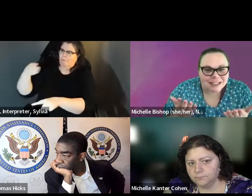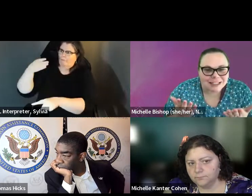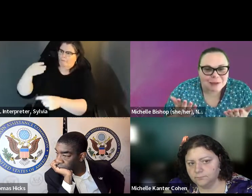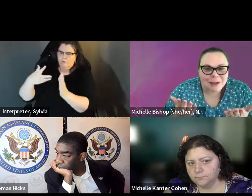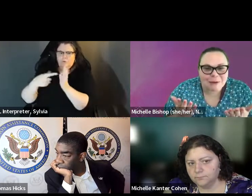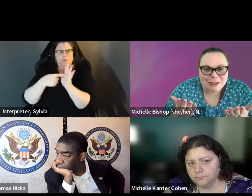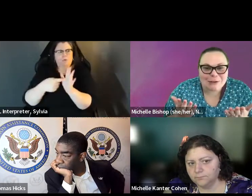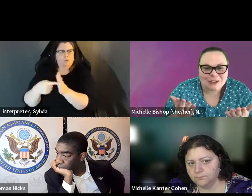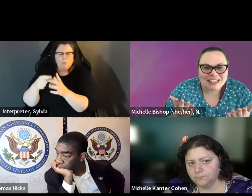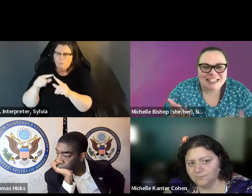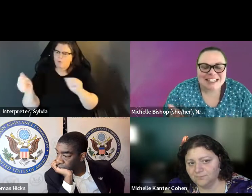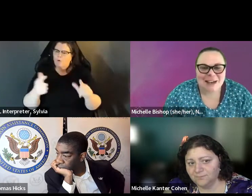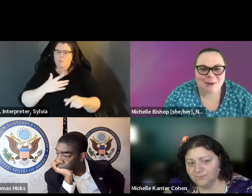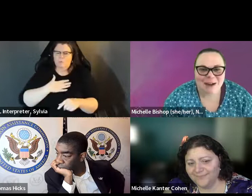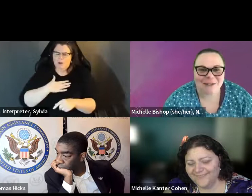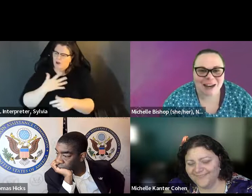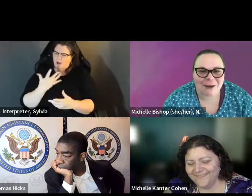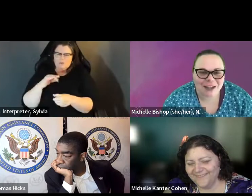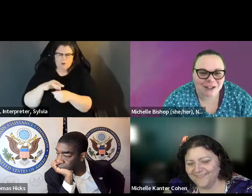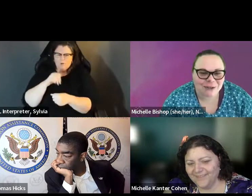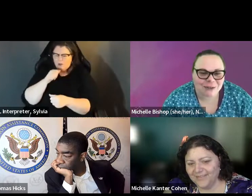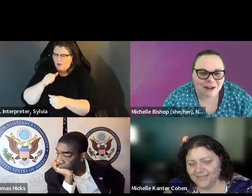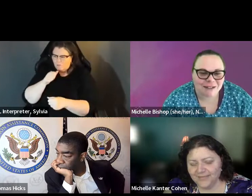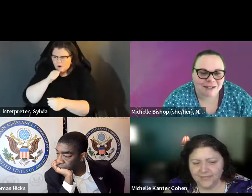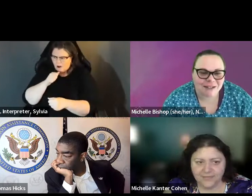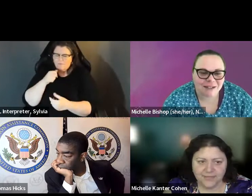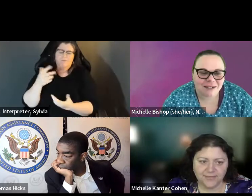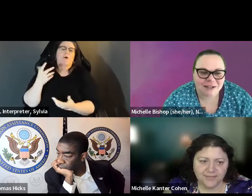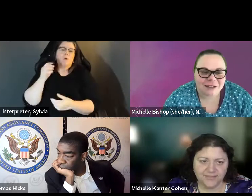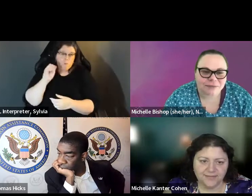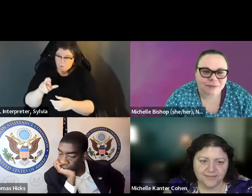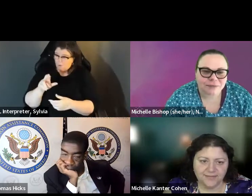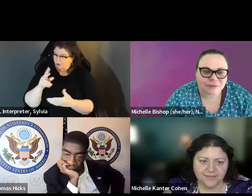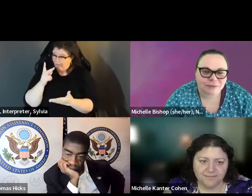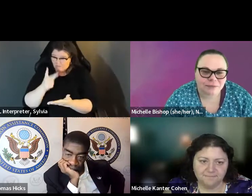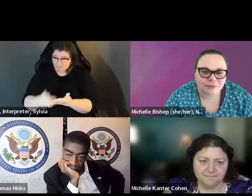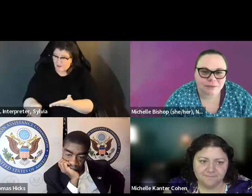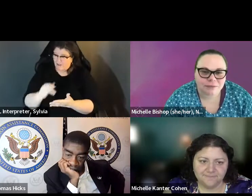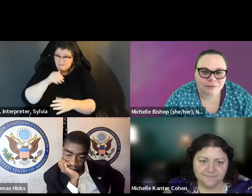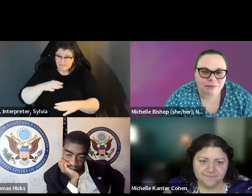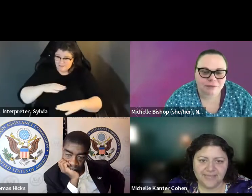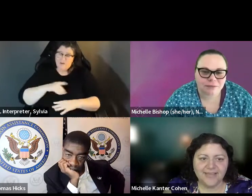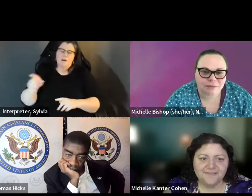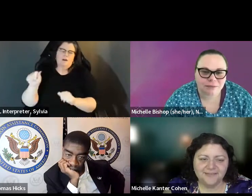But if not, you do have that complaints process, or of course I'm from so I have to say. of course, I'm there NDRN and I can say you can also contact disability rights Florida to help youd a sorry coyote